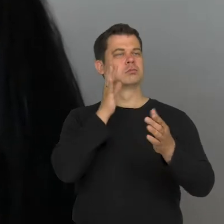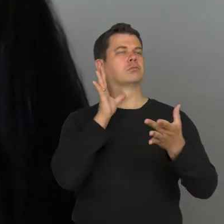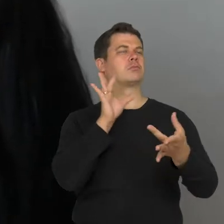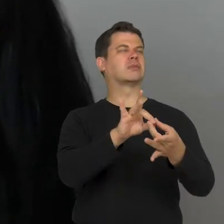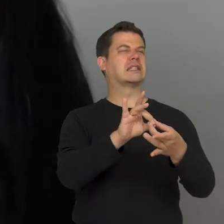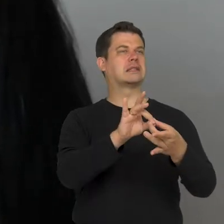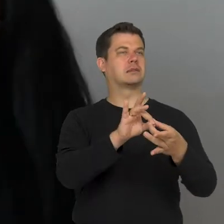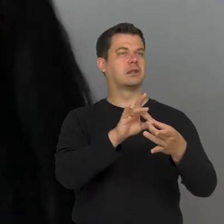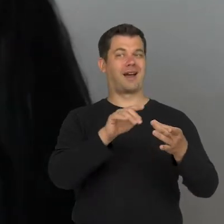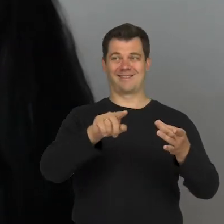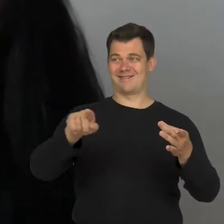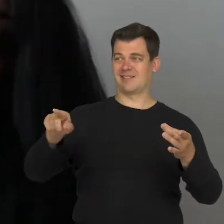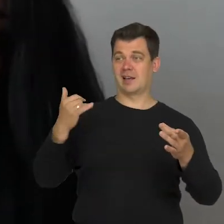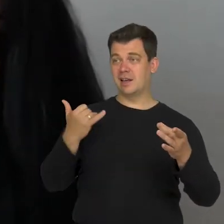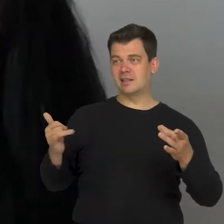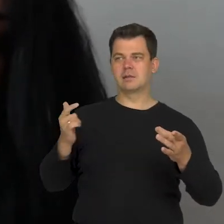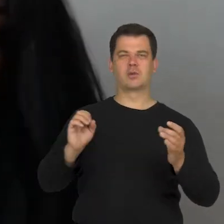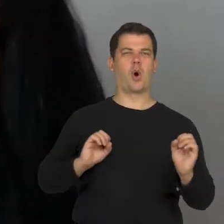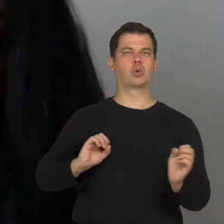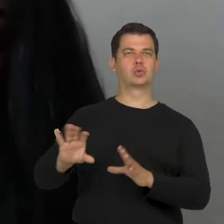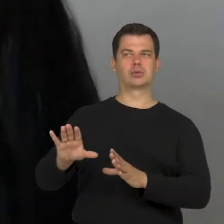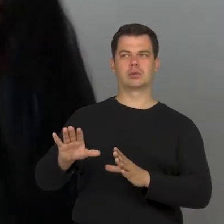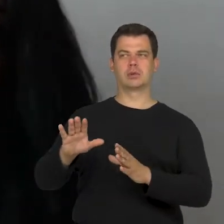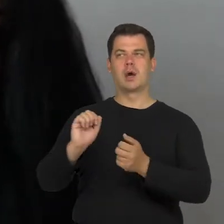or some kind of a freak,